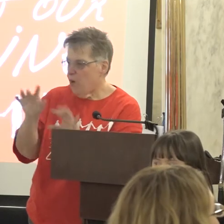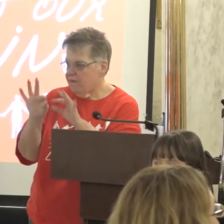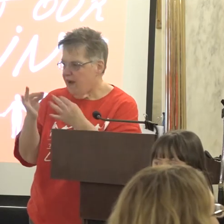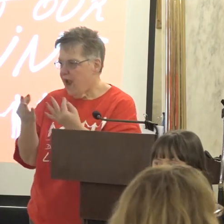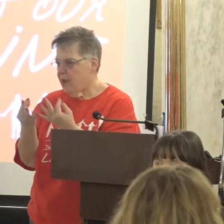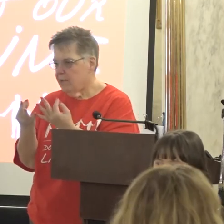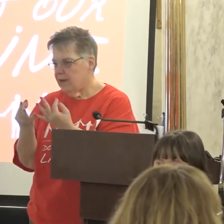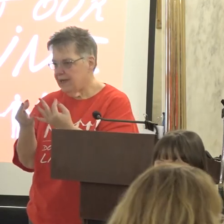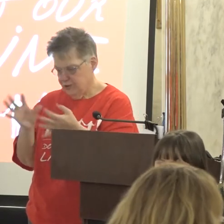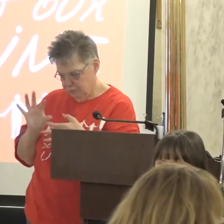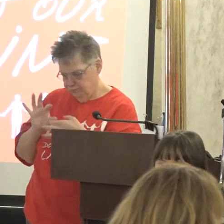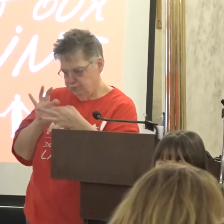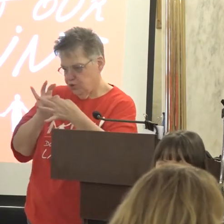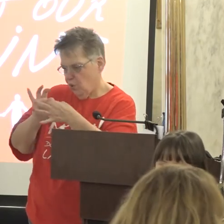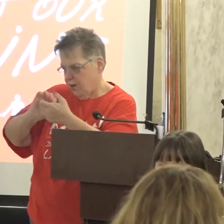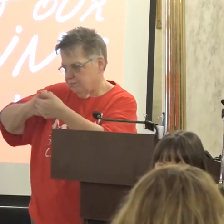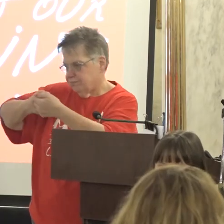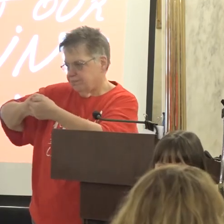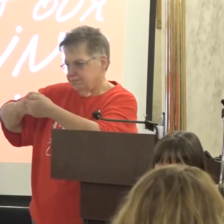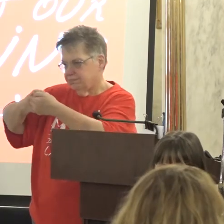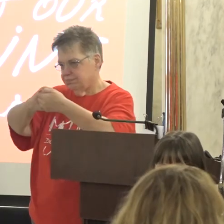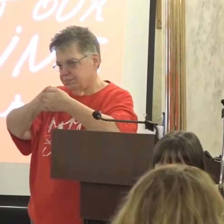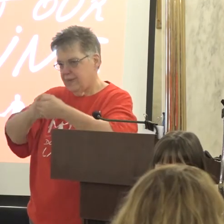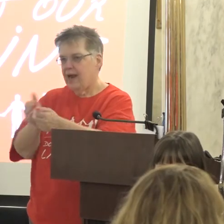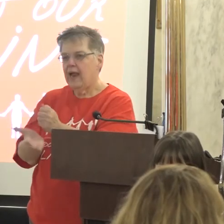That's joining hands together and helping one another